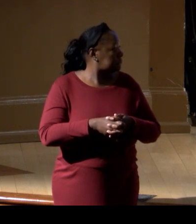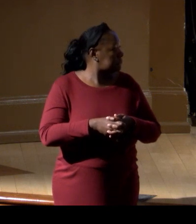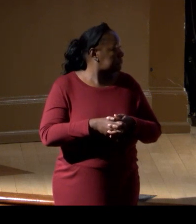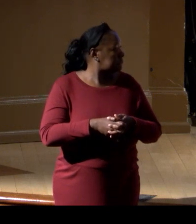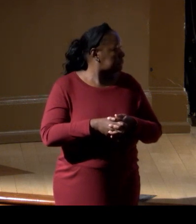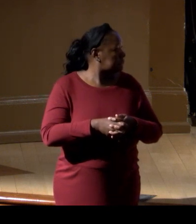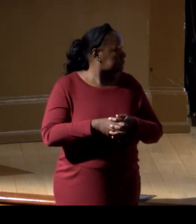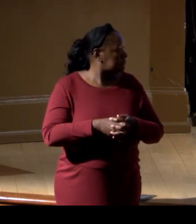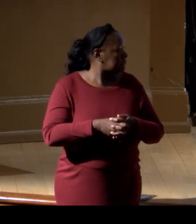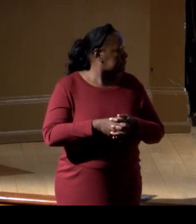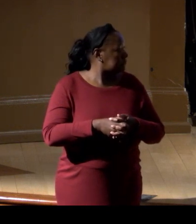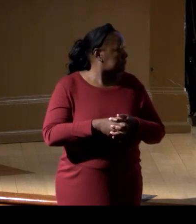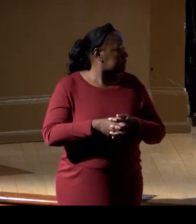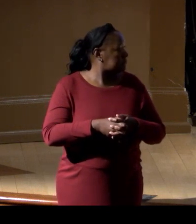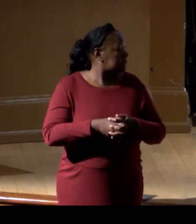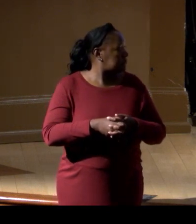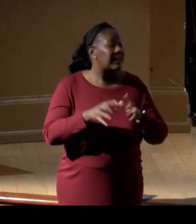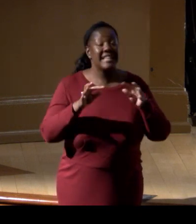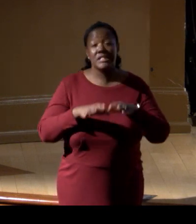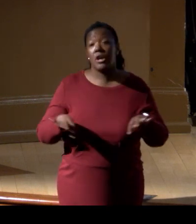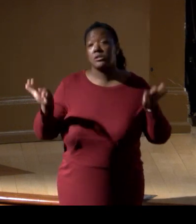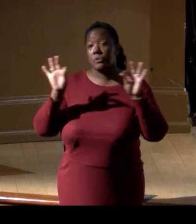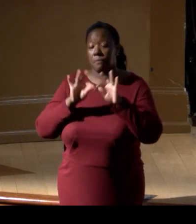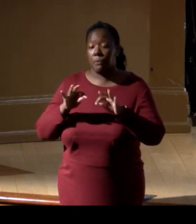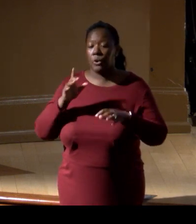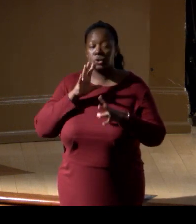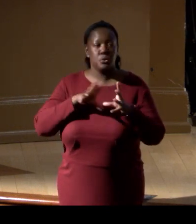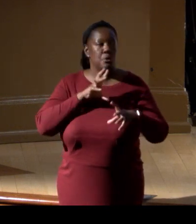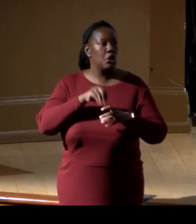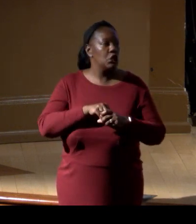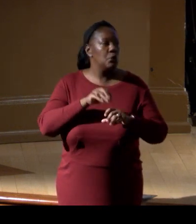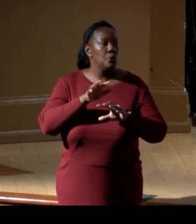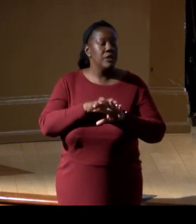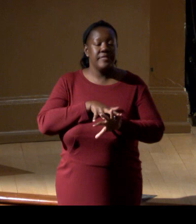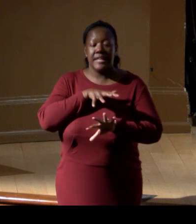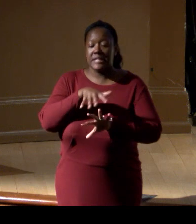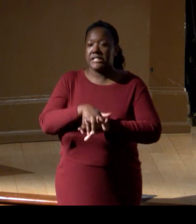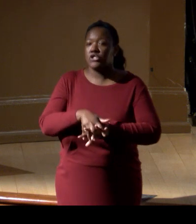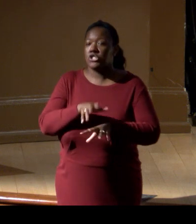to weave together Indigenous knowledge with our, what people call Western science,